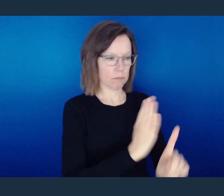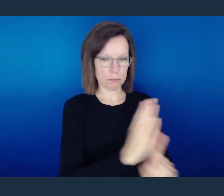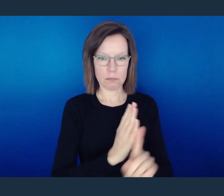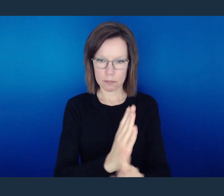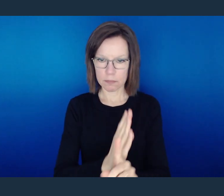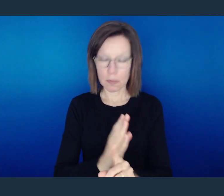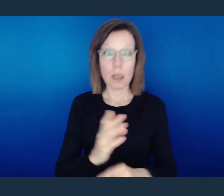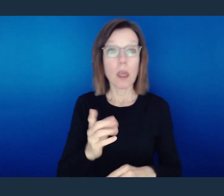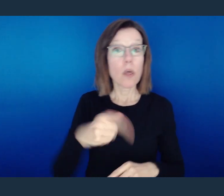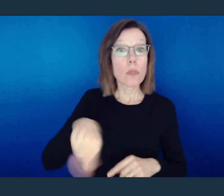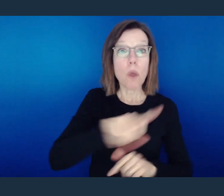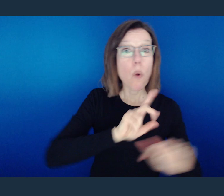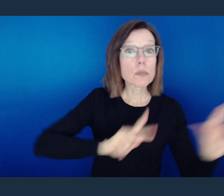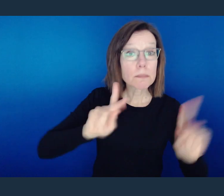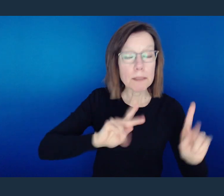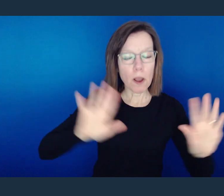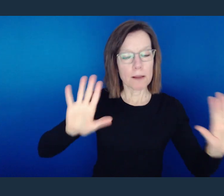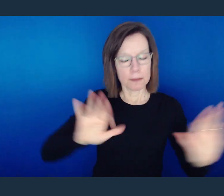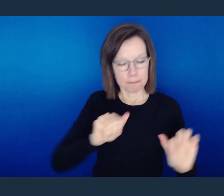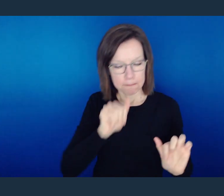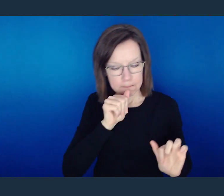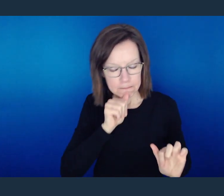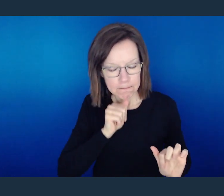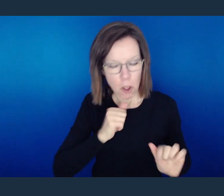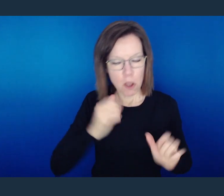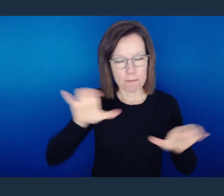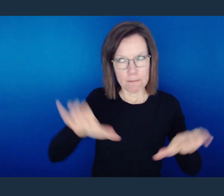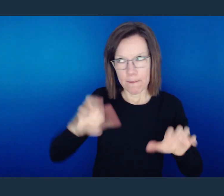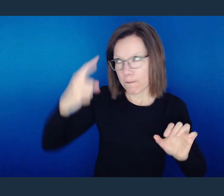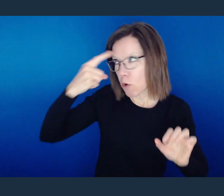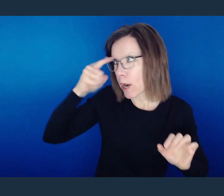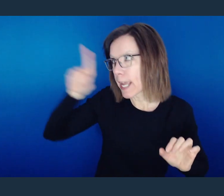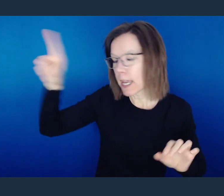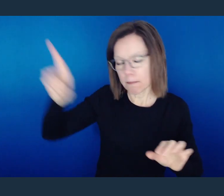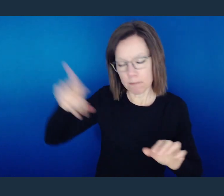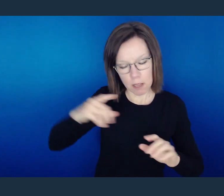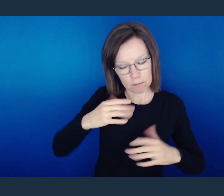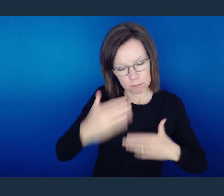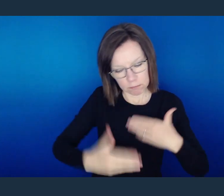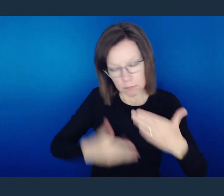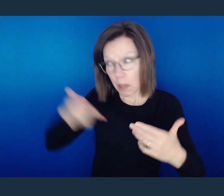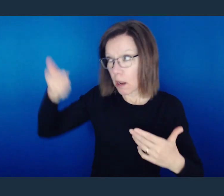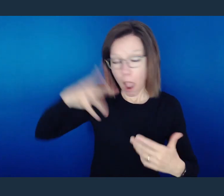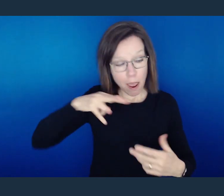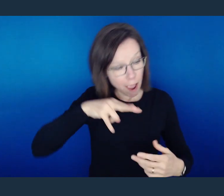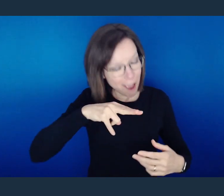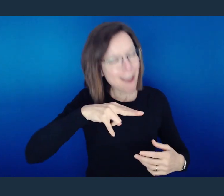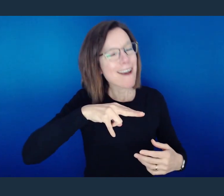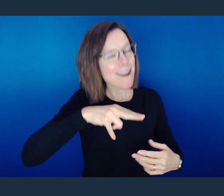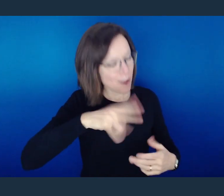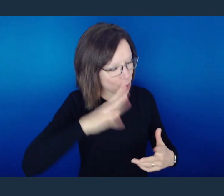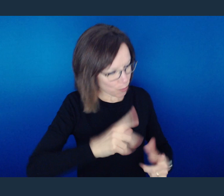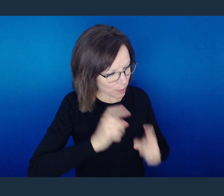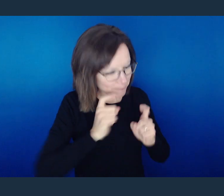"To those who by patience in well-doing seek for glory and honor and immortality, He will give eternal life."